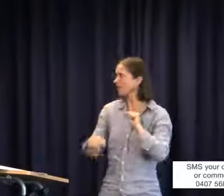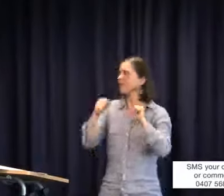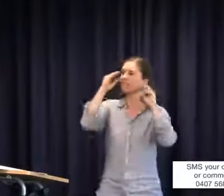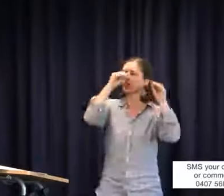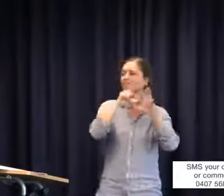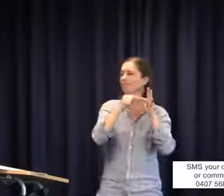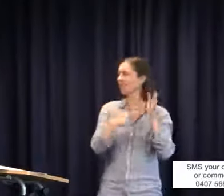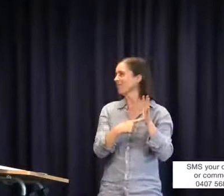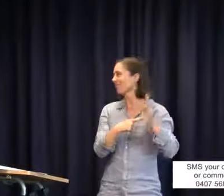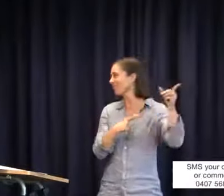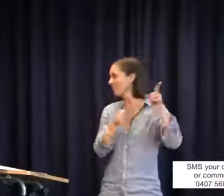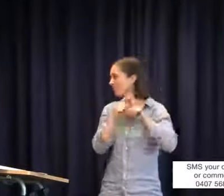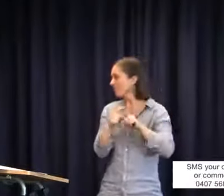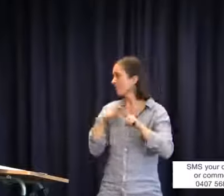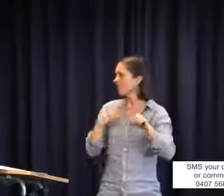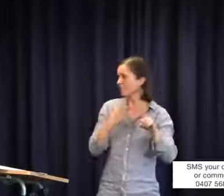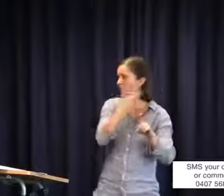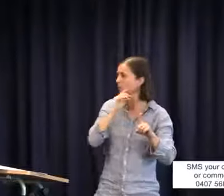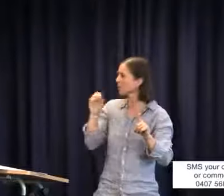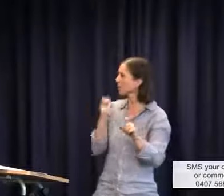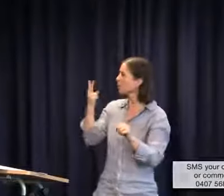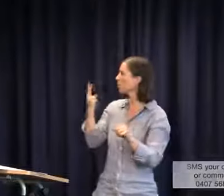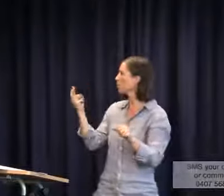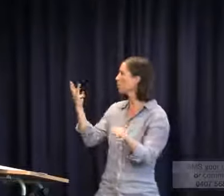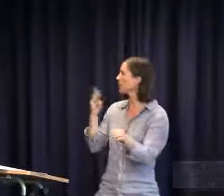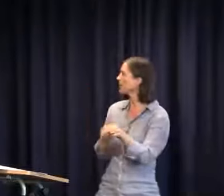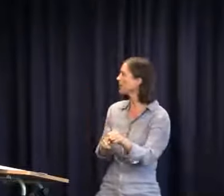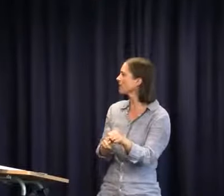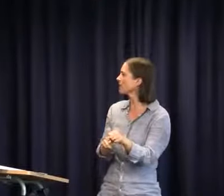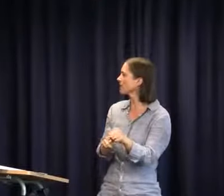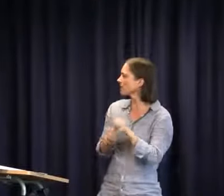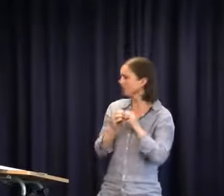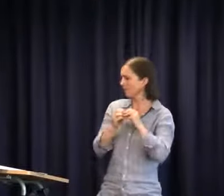process, you can get the principal's support. It is really the education department that's